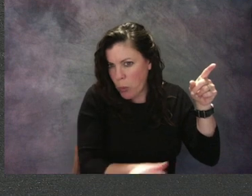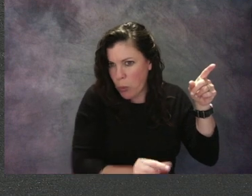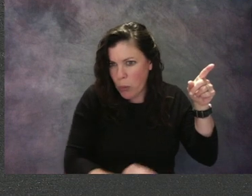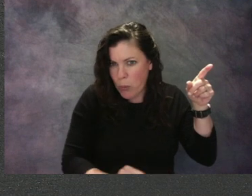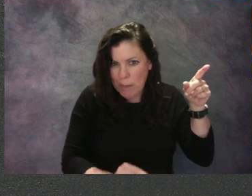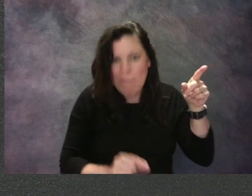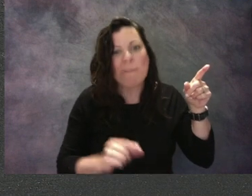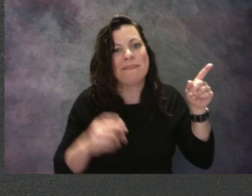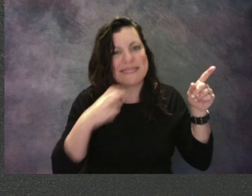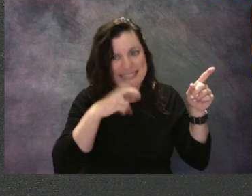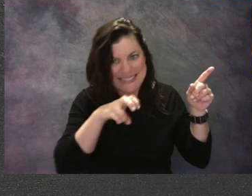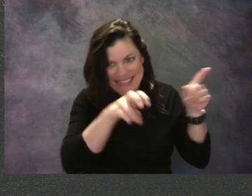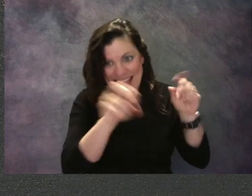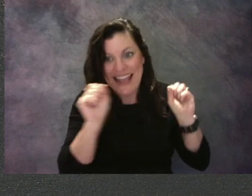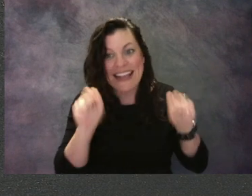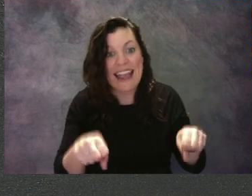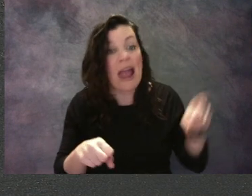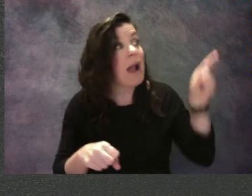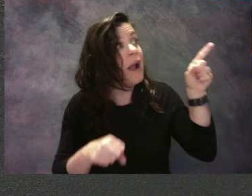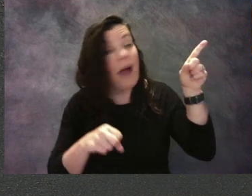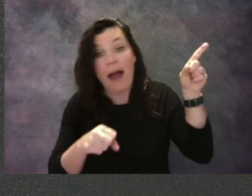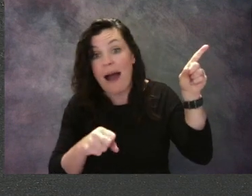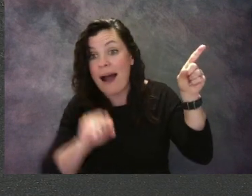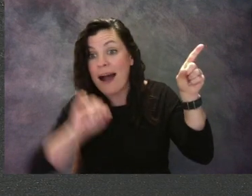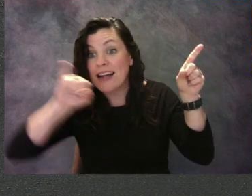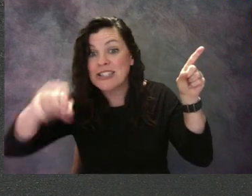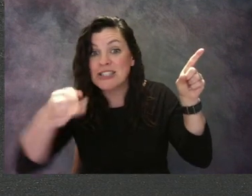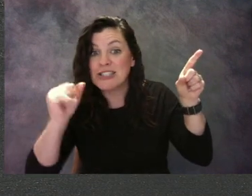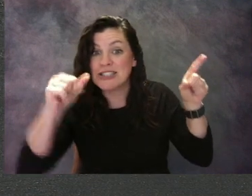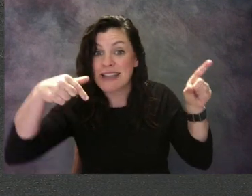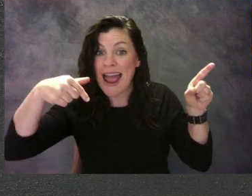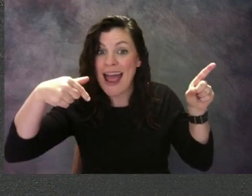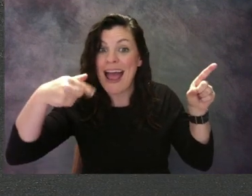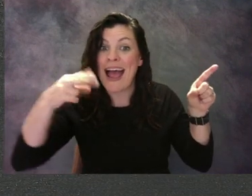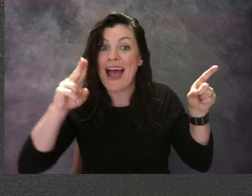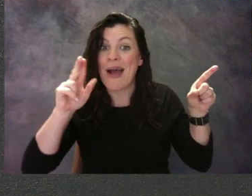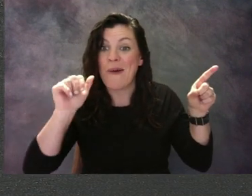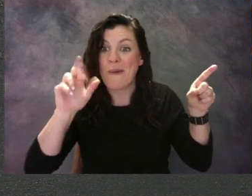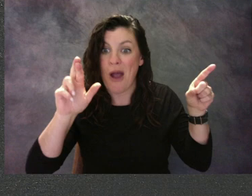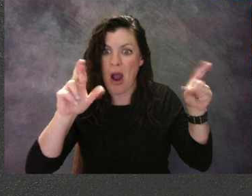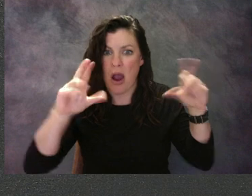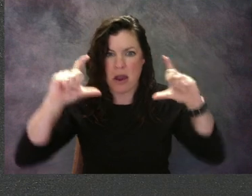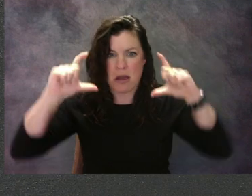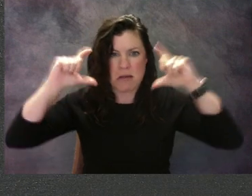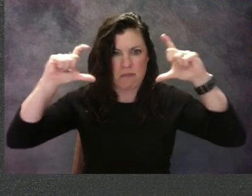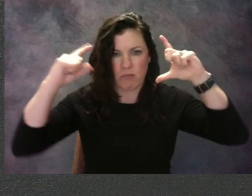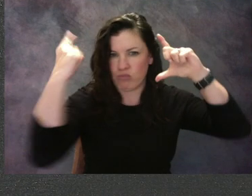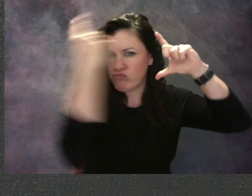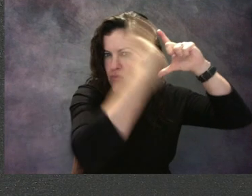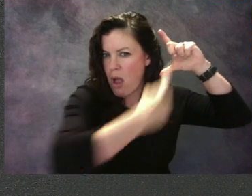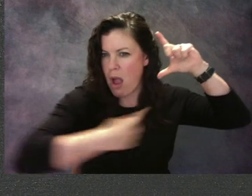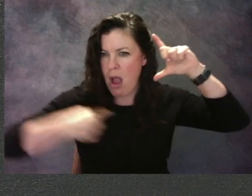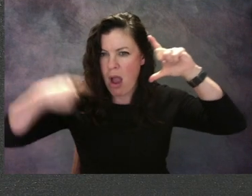And we have a jaguar here. I'm thinking like a circular shape for the head and the eyes.